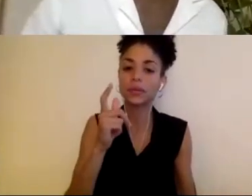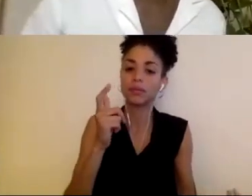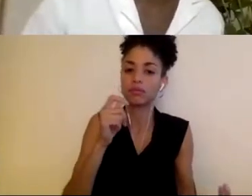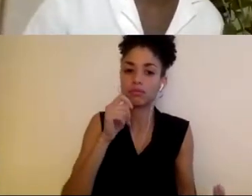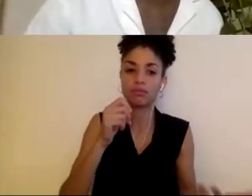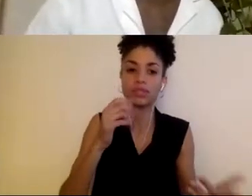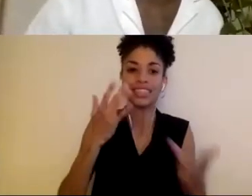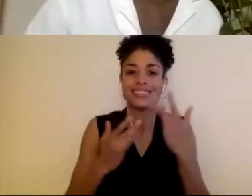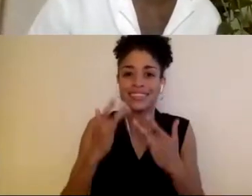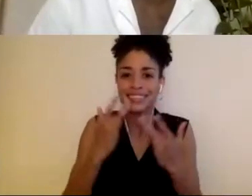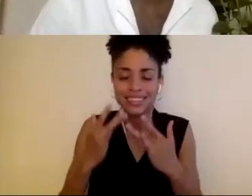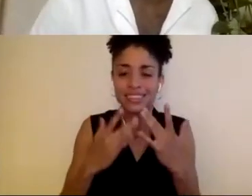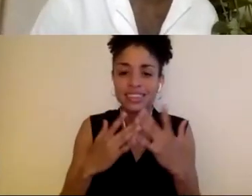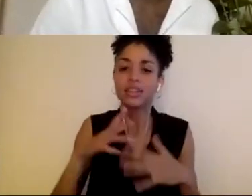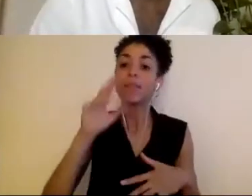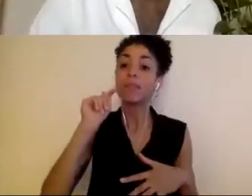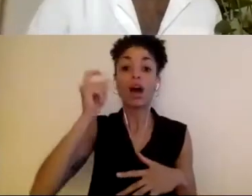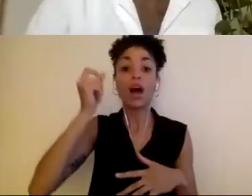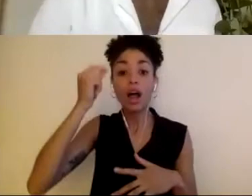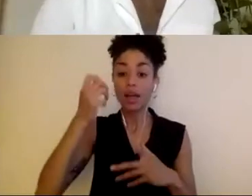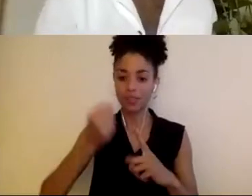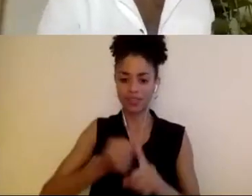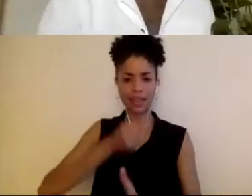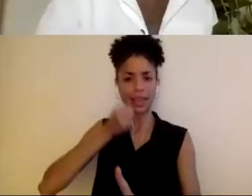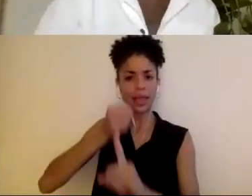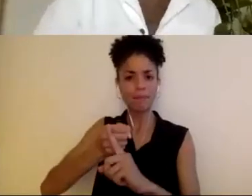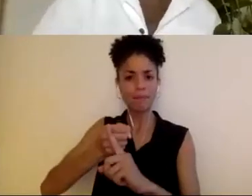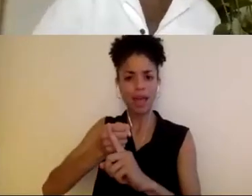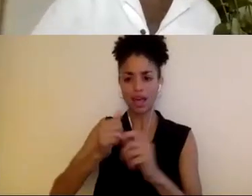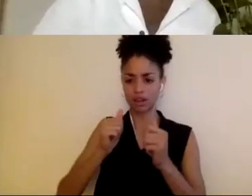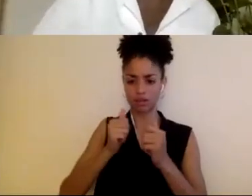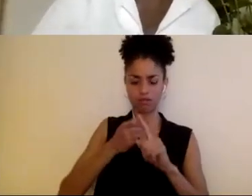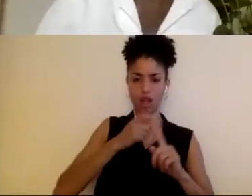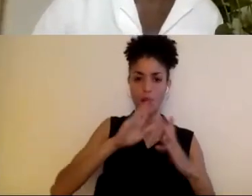altogether, is really going to stay, going to last. We saw